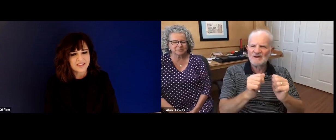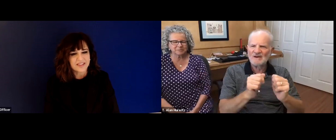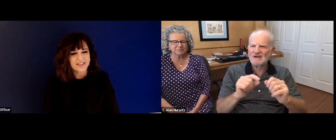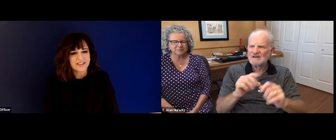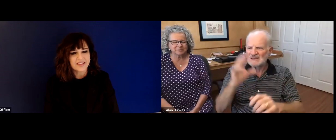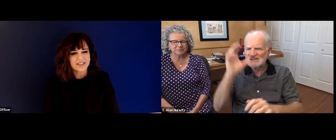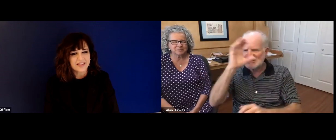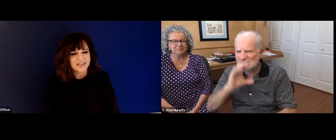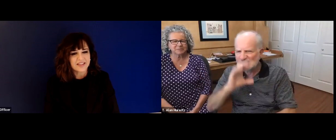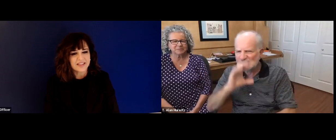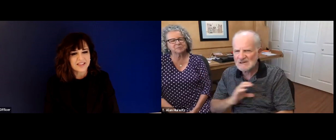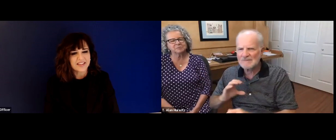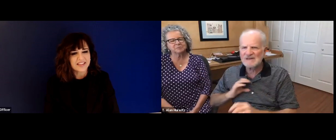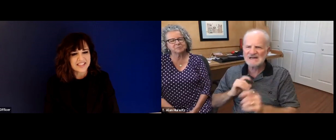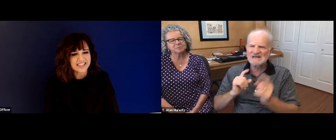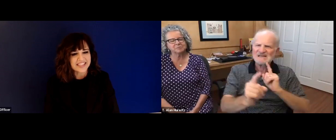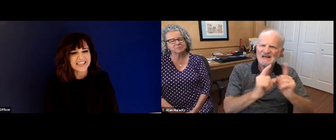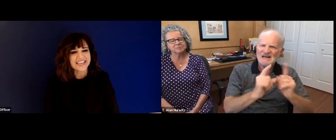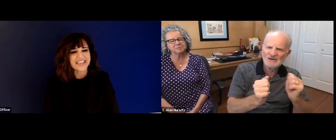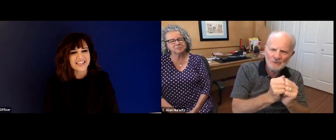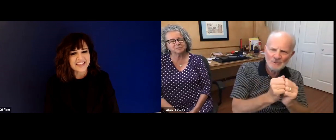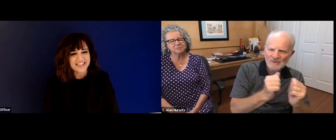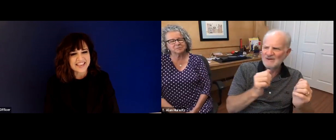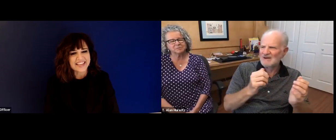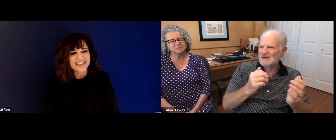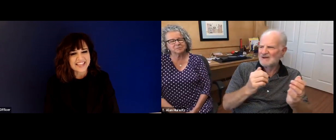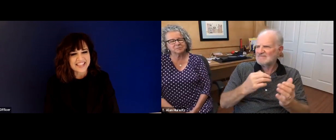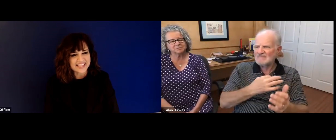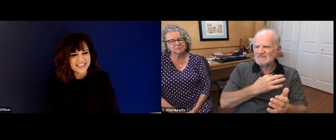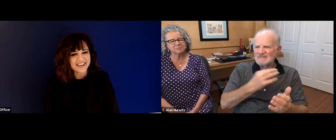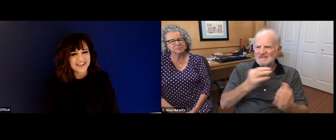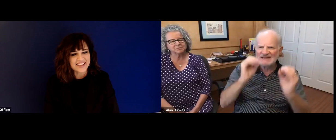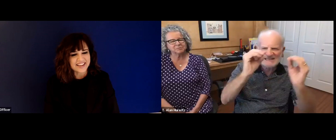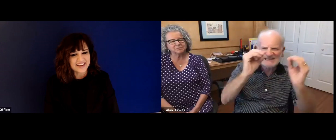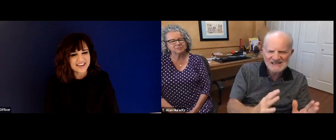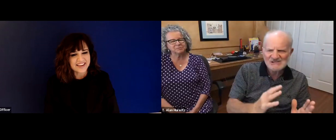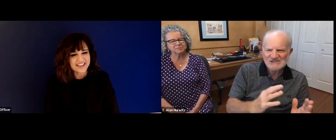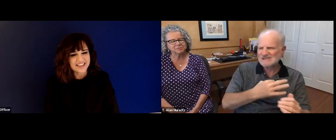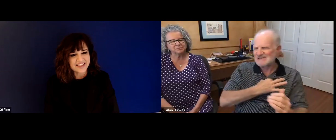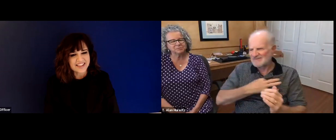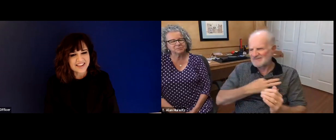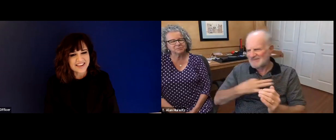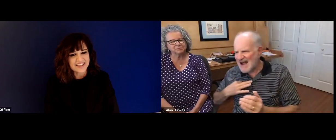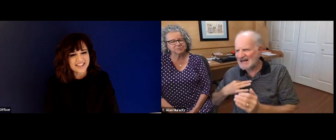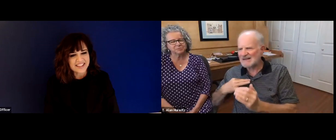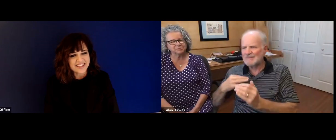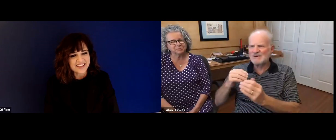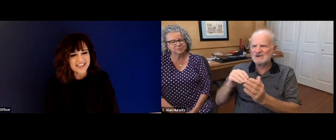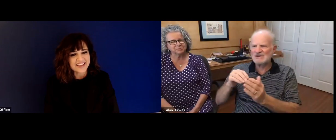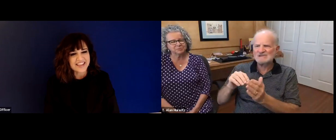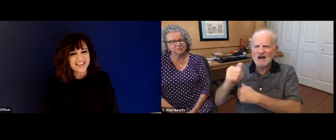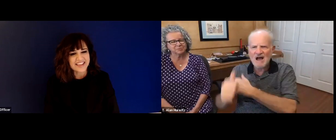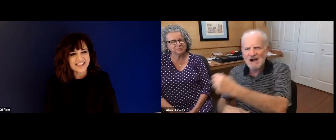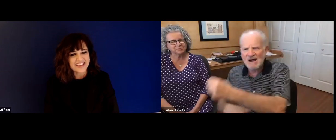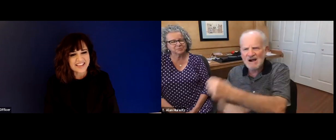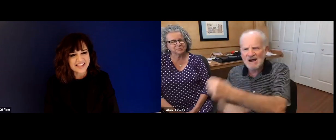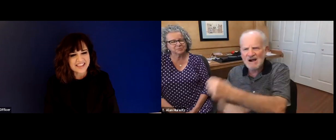were all wonderful experiences for me to go to these different places to have these different interviews, meet with search